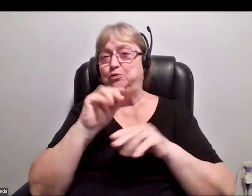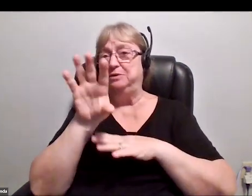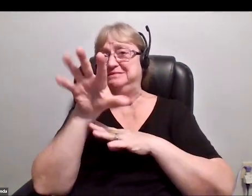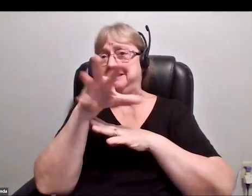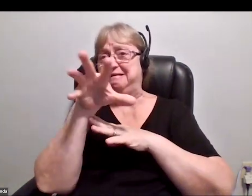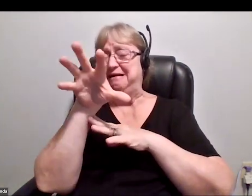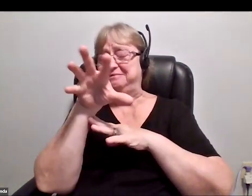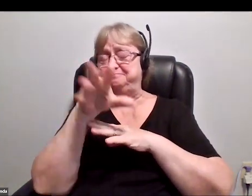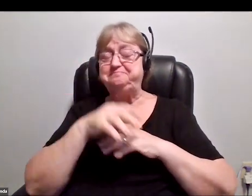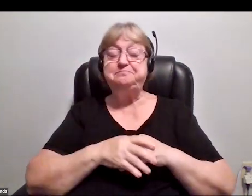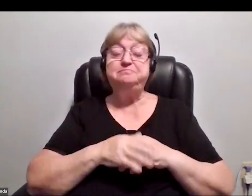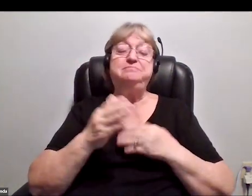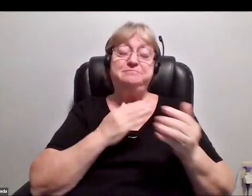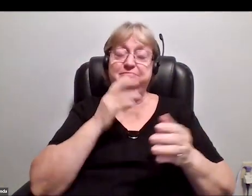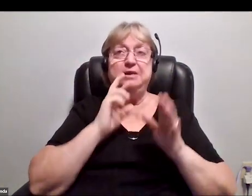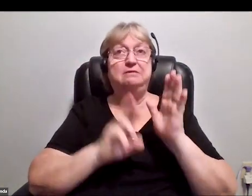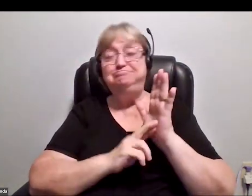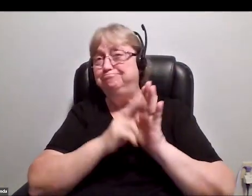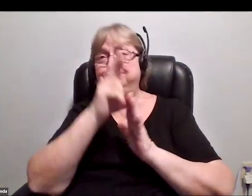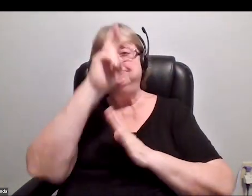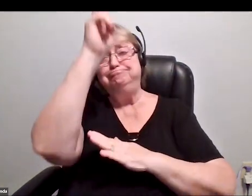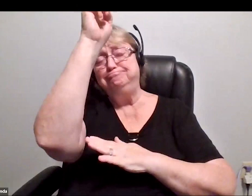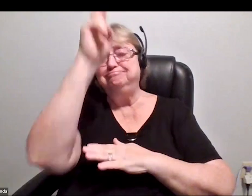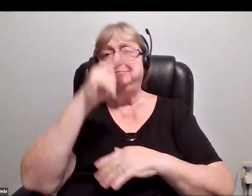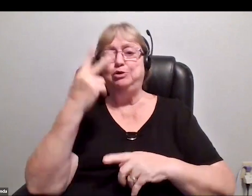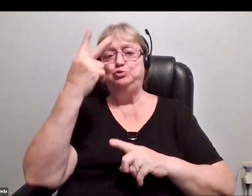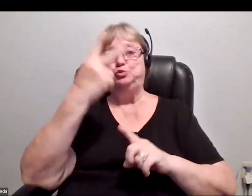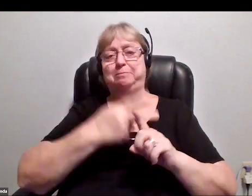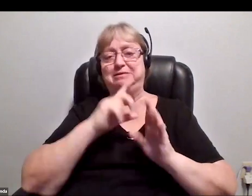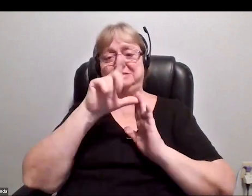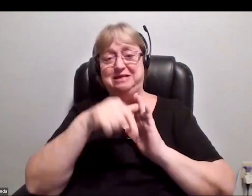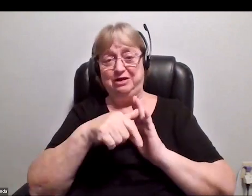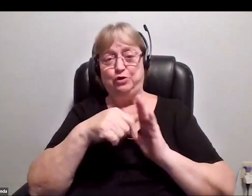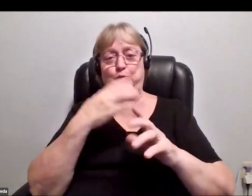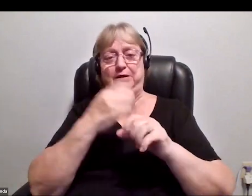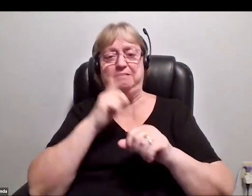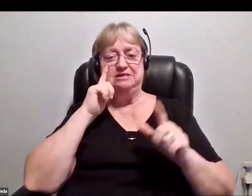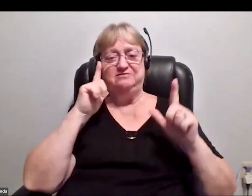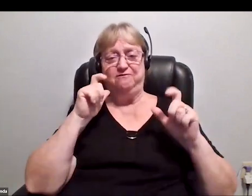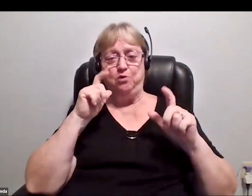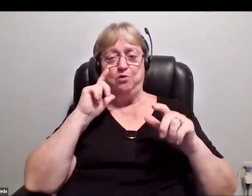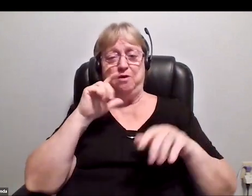Anyway. We launched this into space. A couple of months later, we got this photo of the Earth, which is blurry.